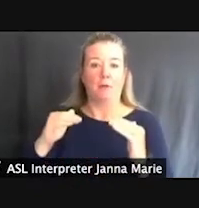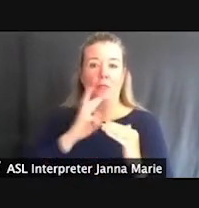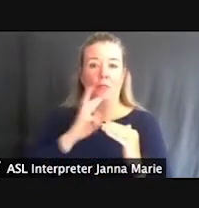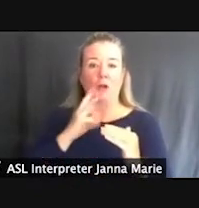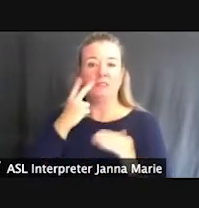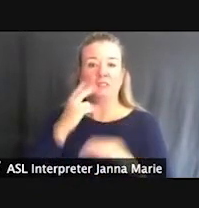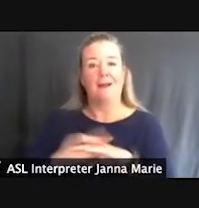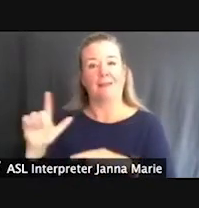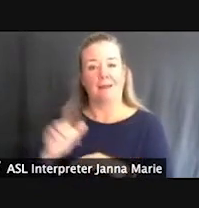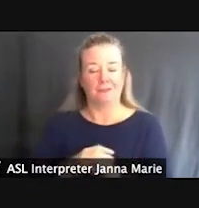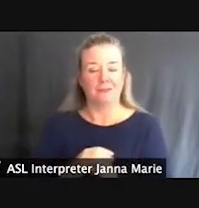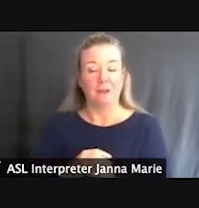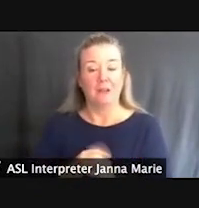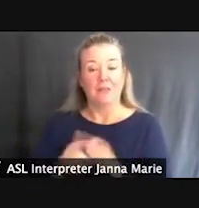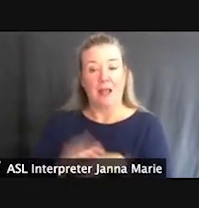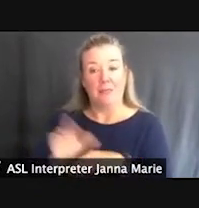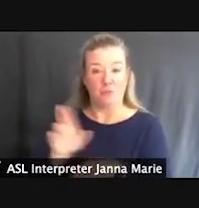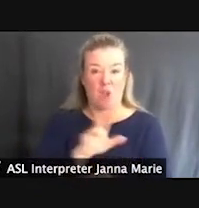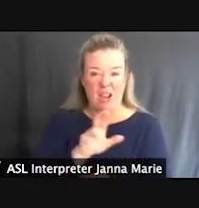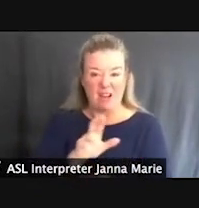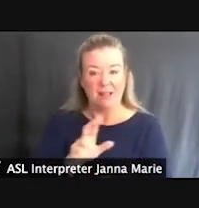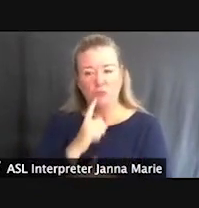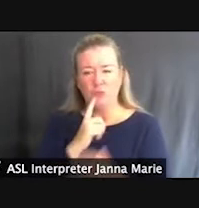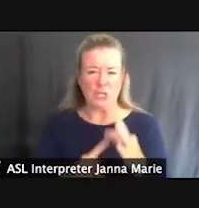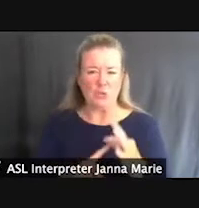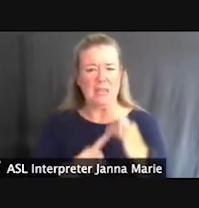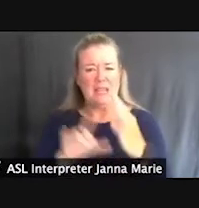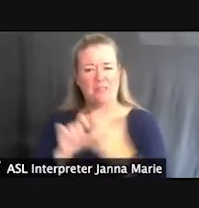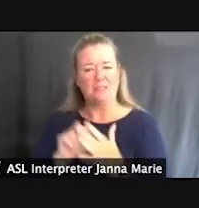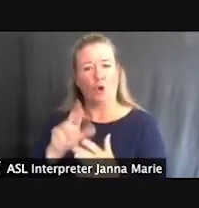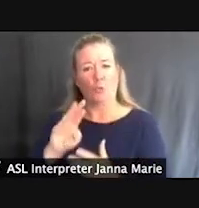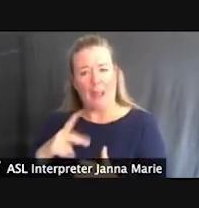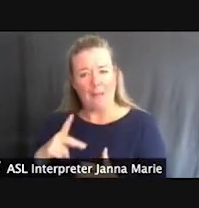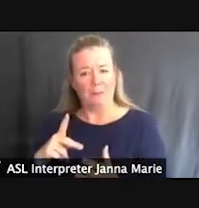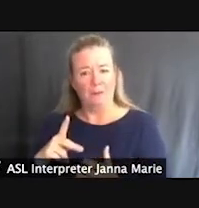And then on the right, which is kind of unique, it was basically a ramp with railing that